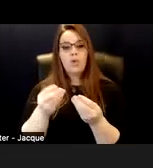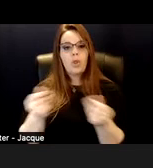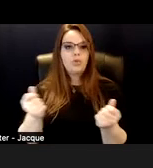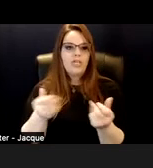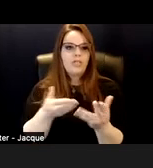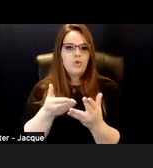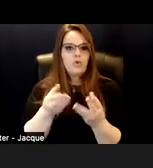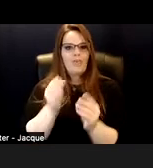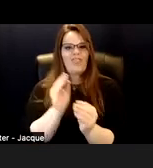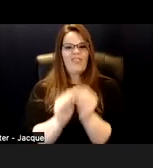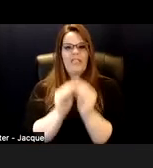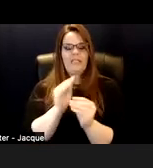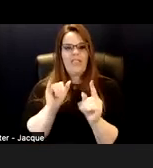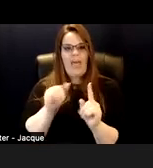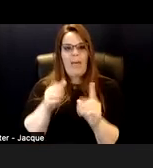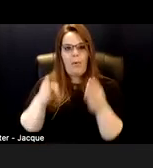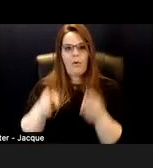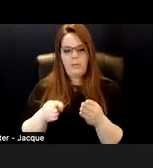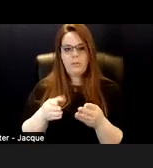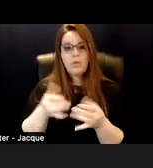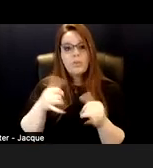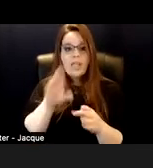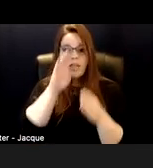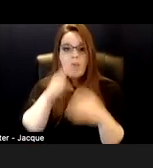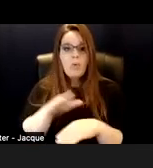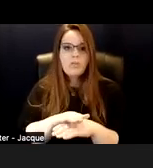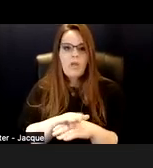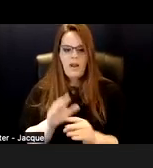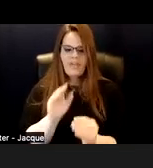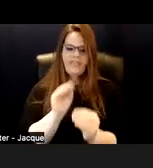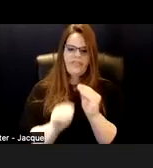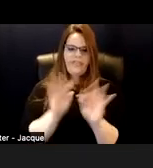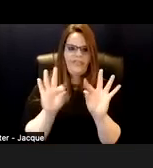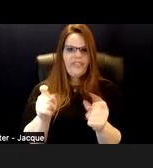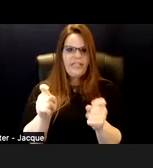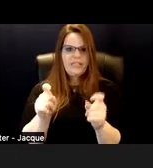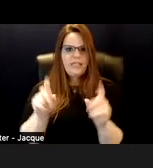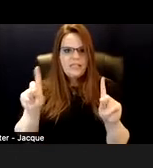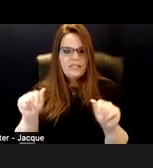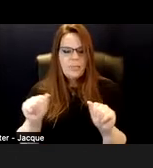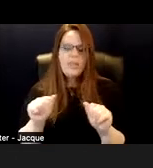So still focuses on this idea of fixing disability and doesn't focus on disability as a normal part